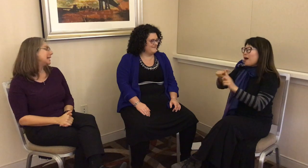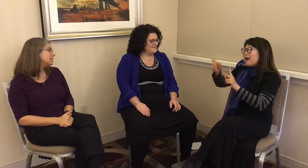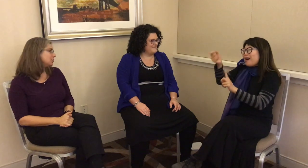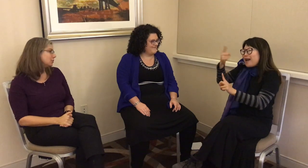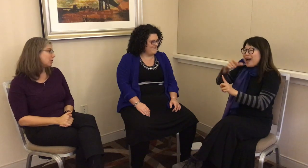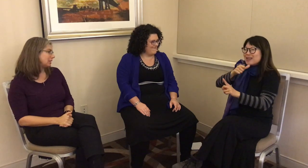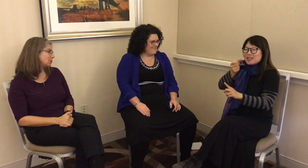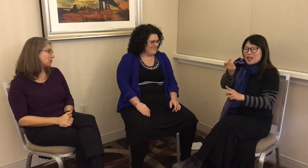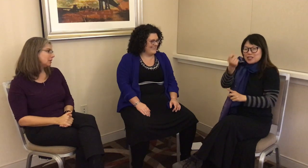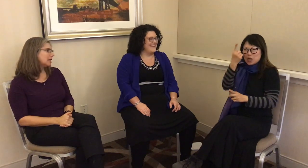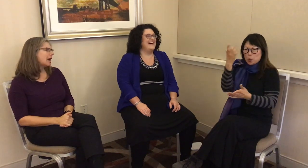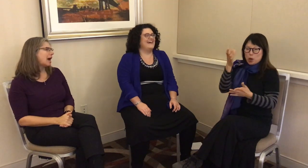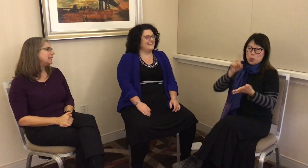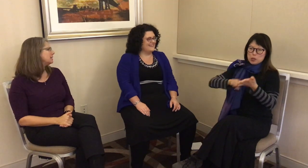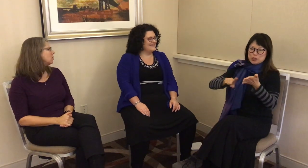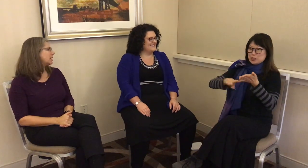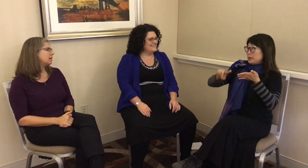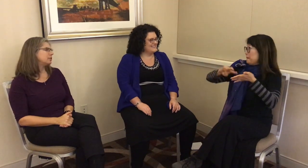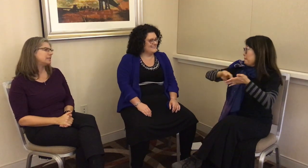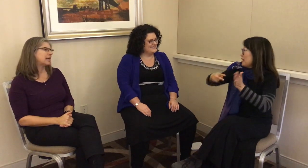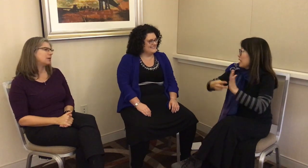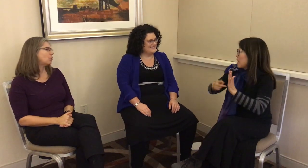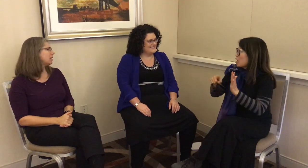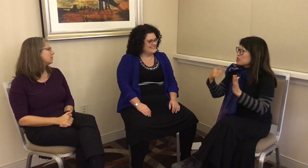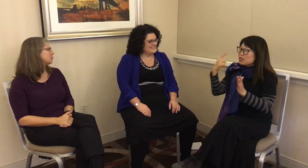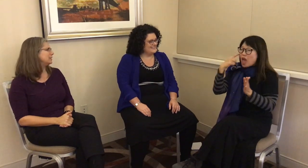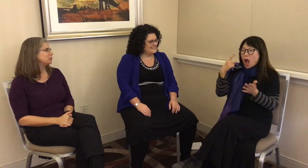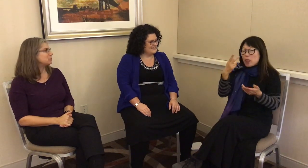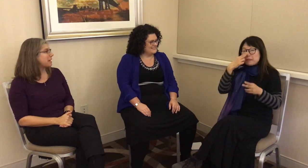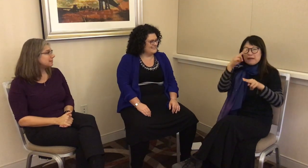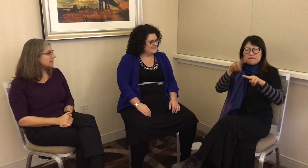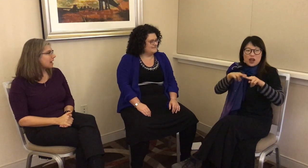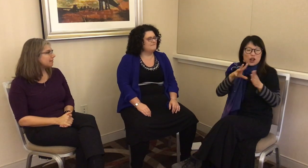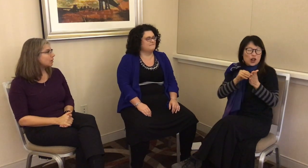into grad school. I didn’t quite understand what the research meant. I thought, “Oh,